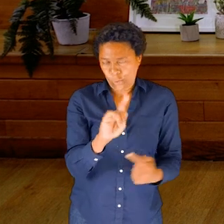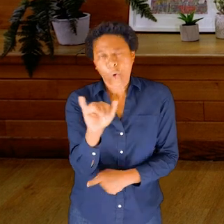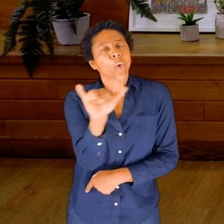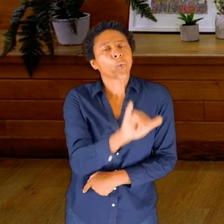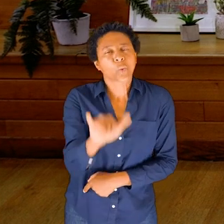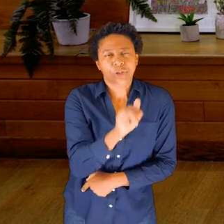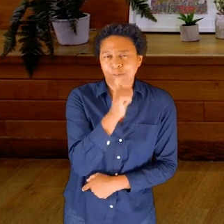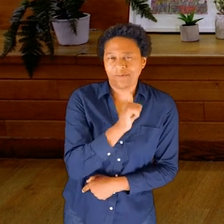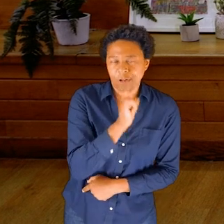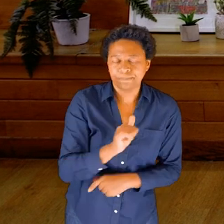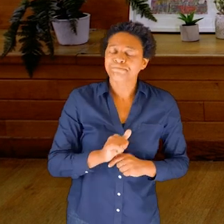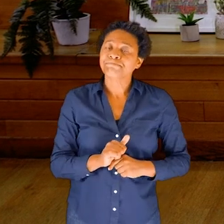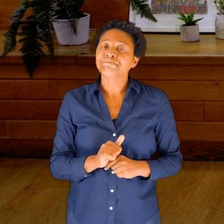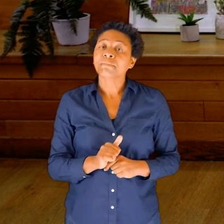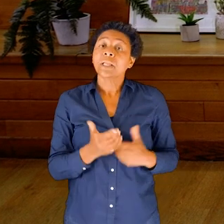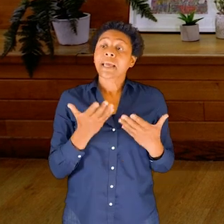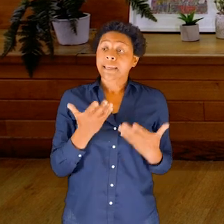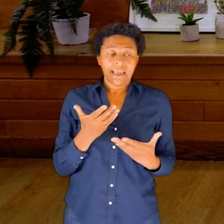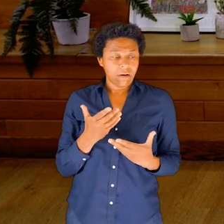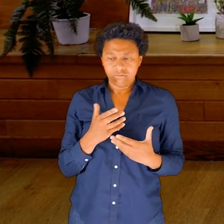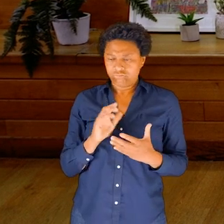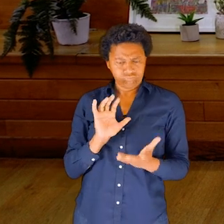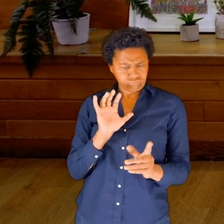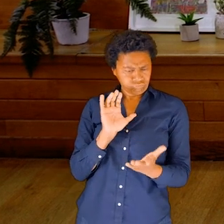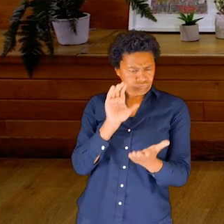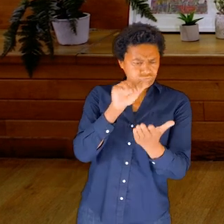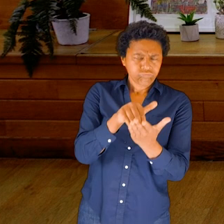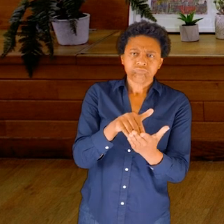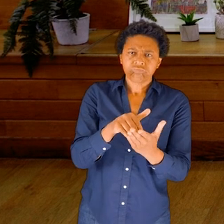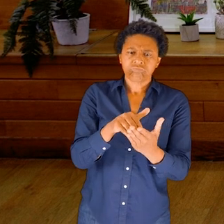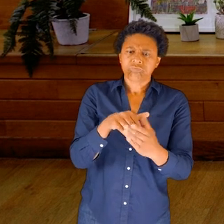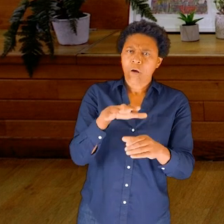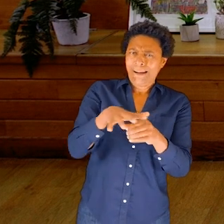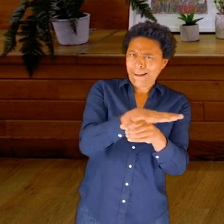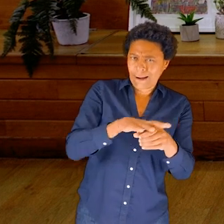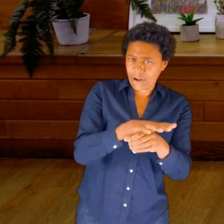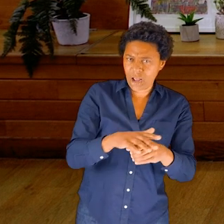I would invite you to find a comfortable position that you feel ready to move in.